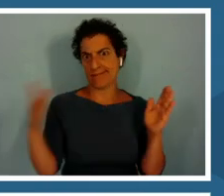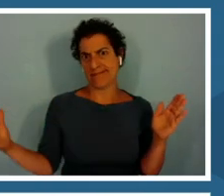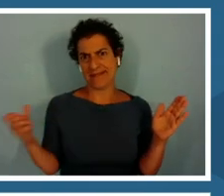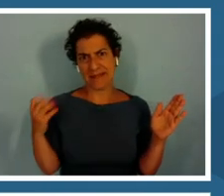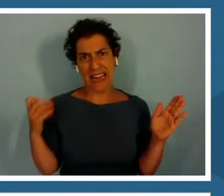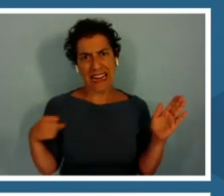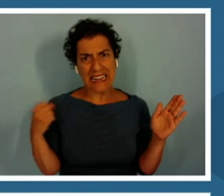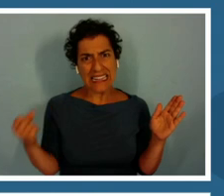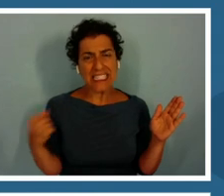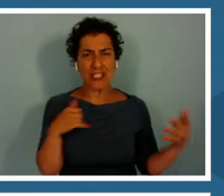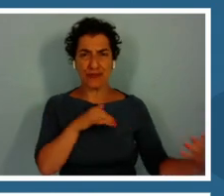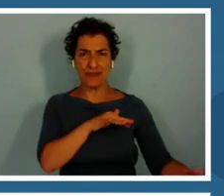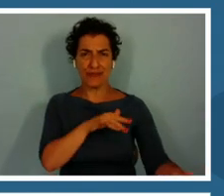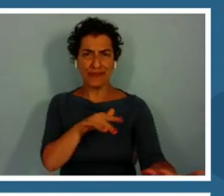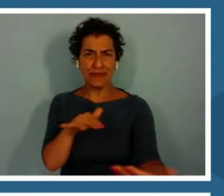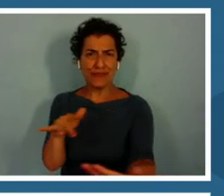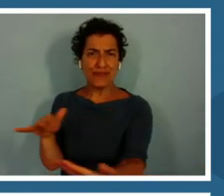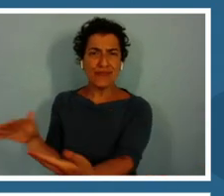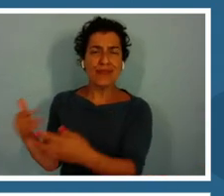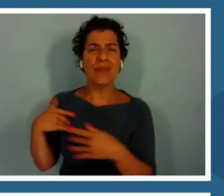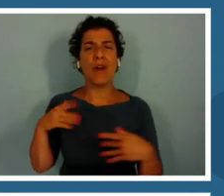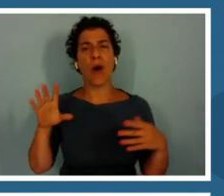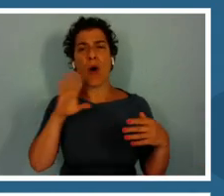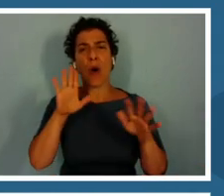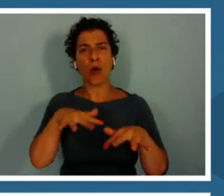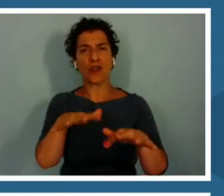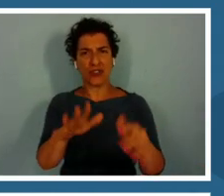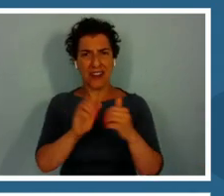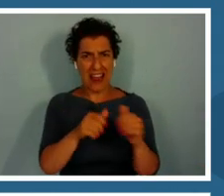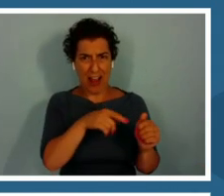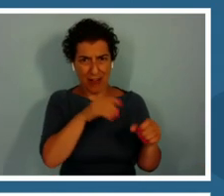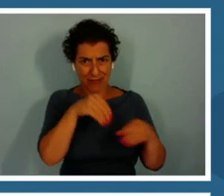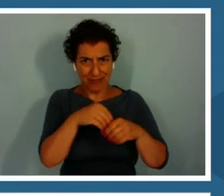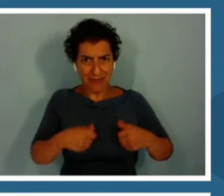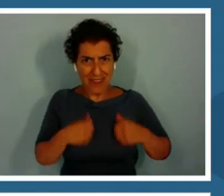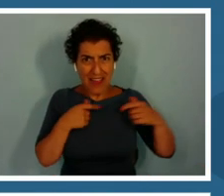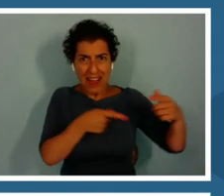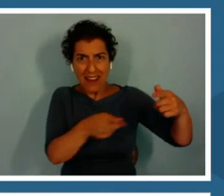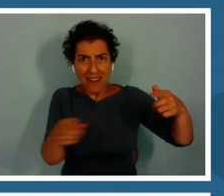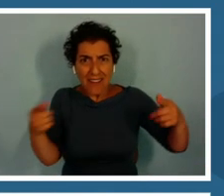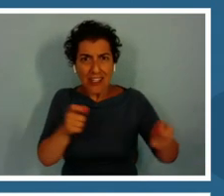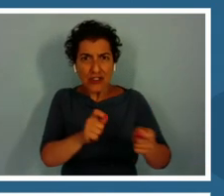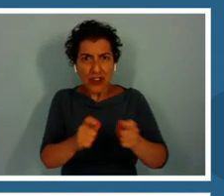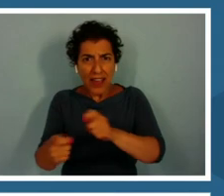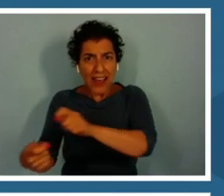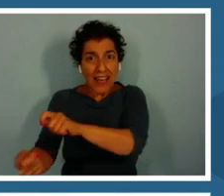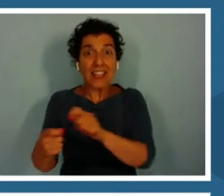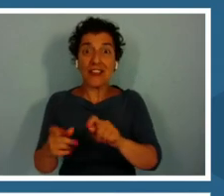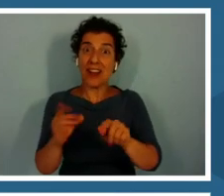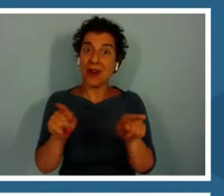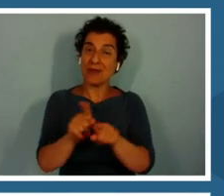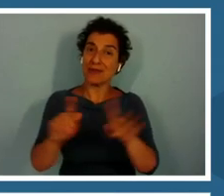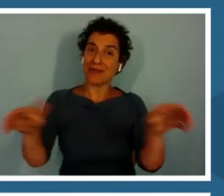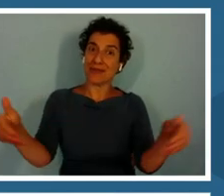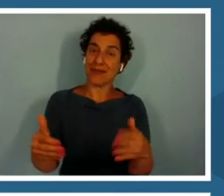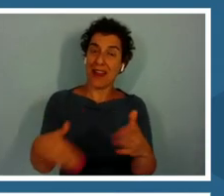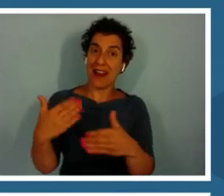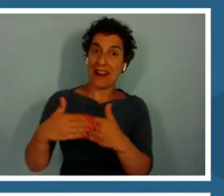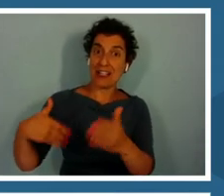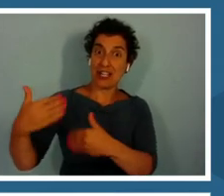Again, introducing that next generation of scientists that are using that cutting technology